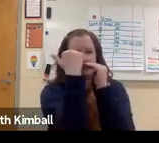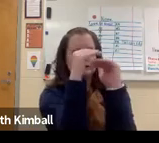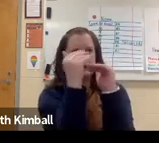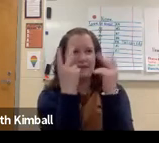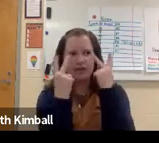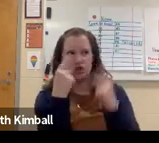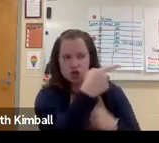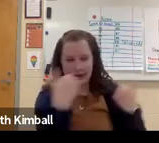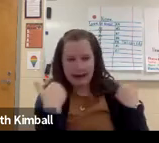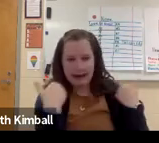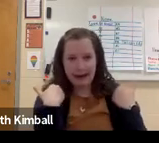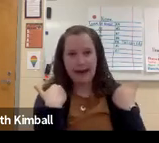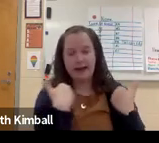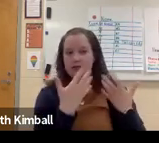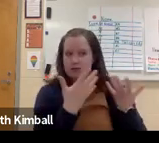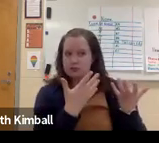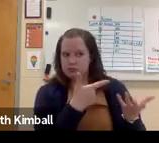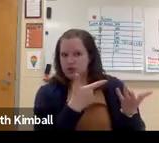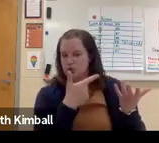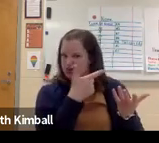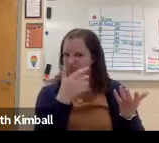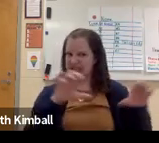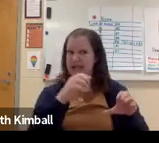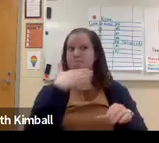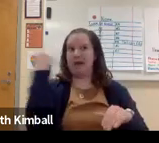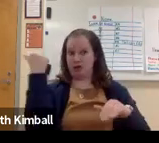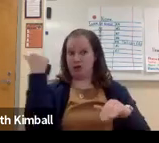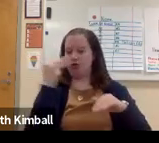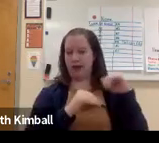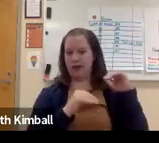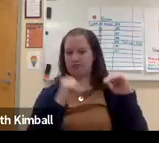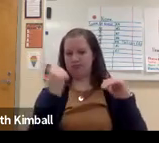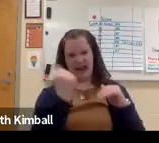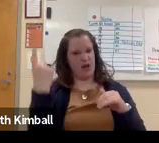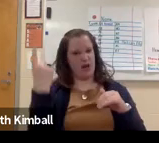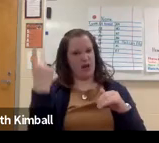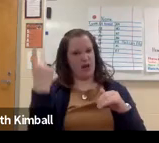based on the limited vision that she did have.